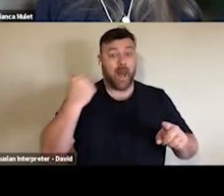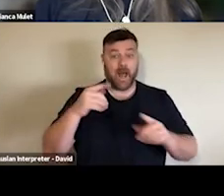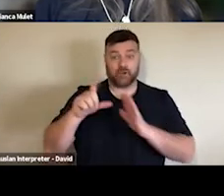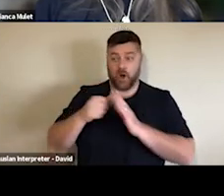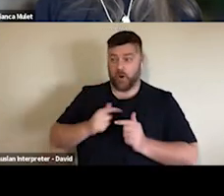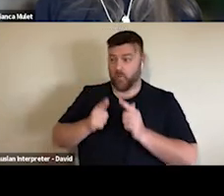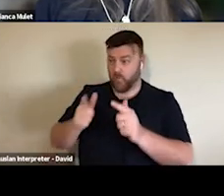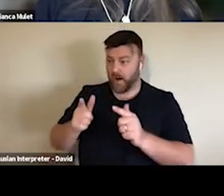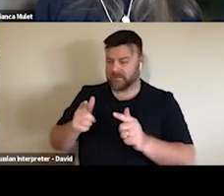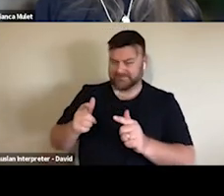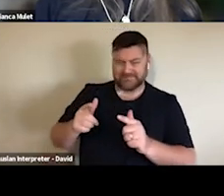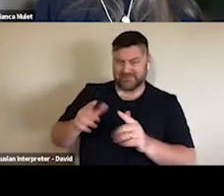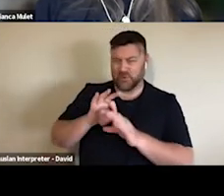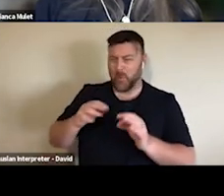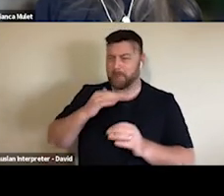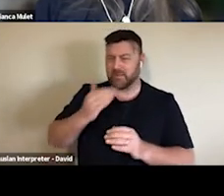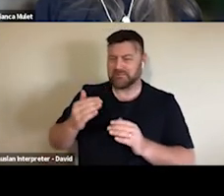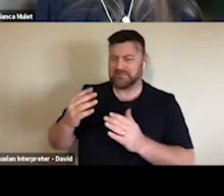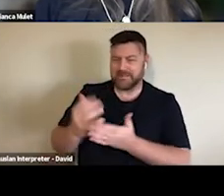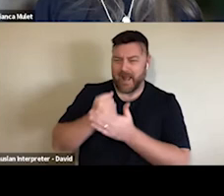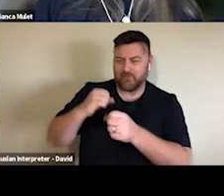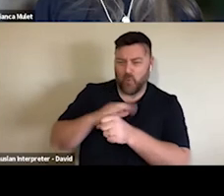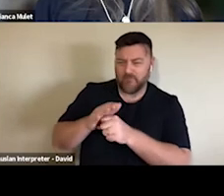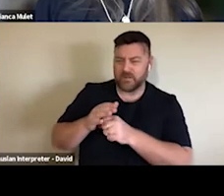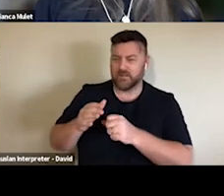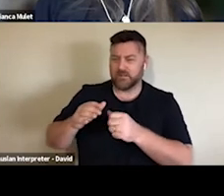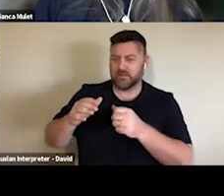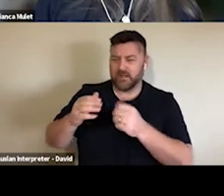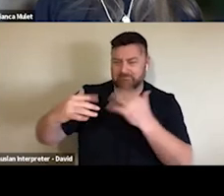And I think there was a quote in the most recent results where an audience member was